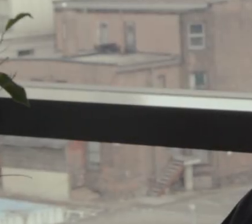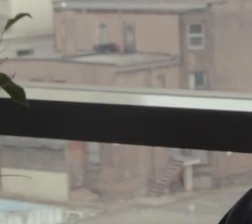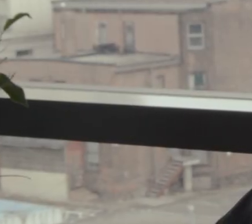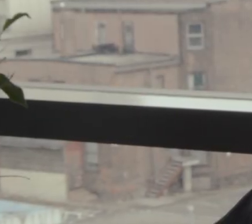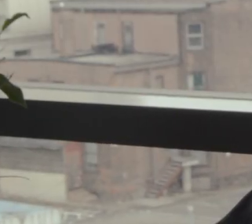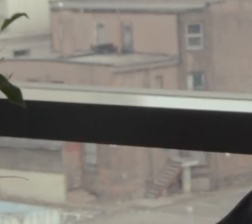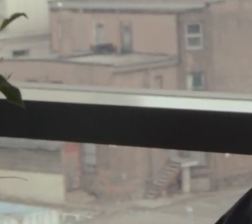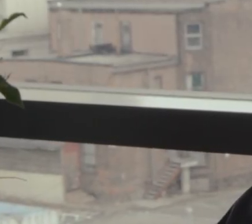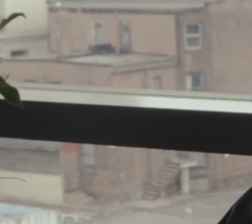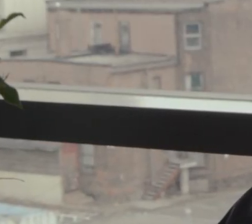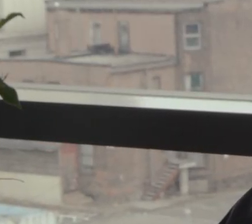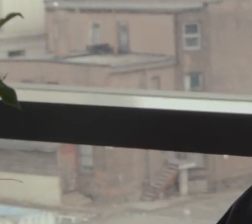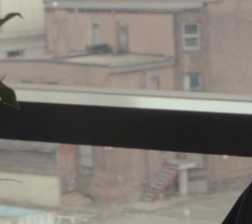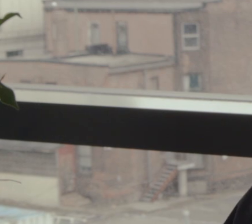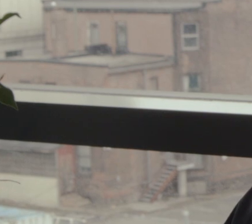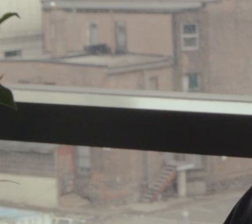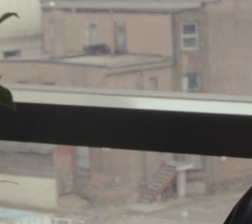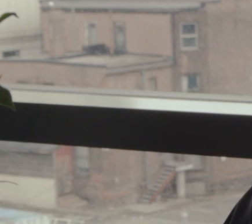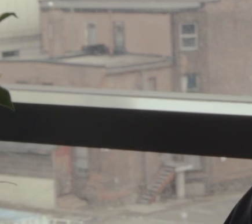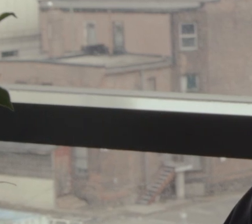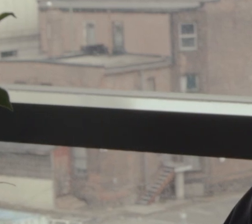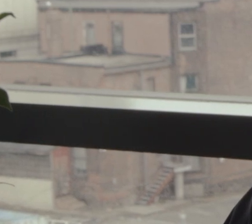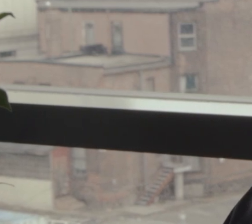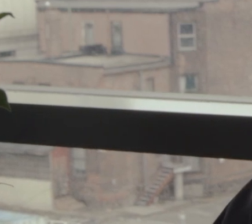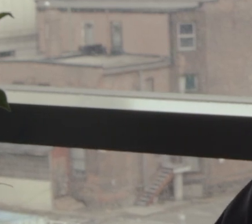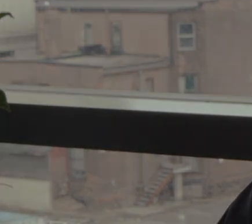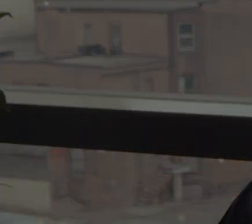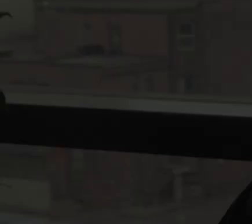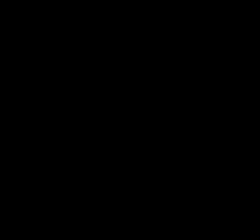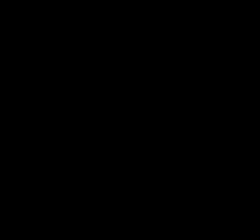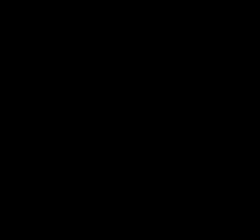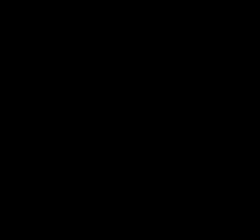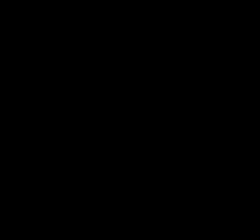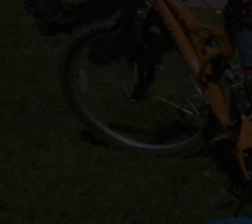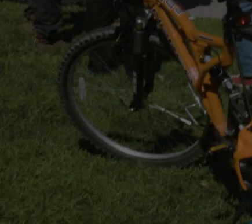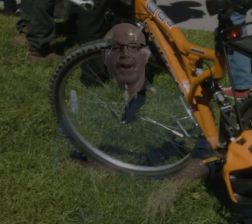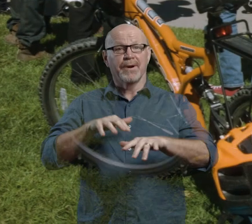It's what people that we know, people that we. . . . we kind of trust.